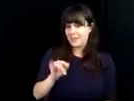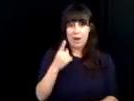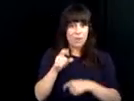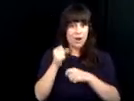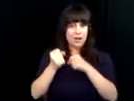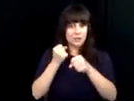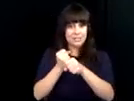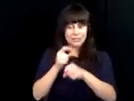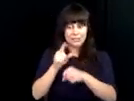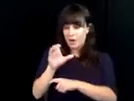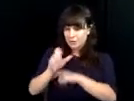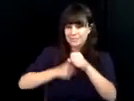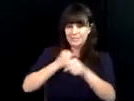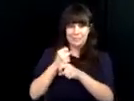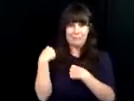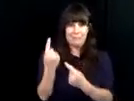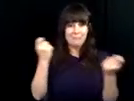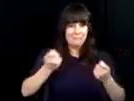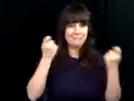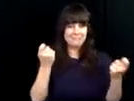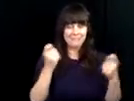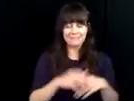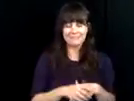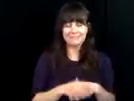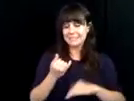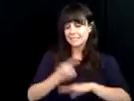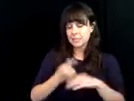allow me to take a moment to welcome each of you here today adds we